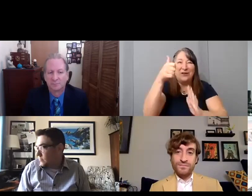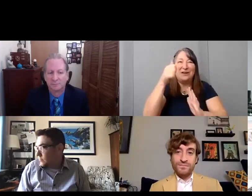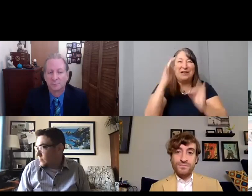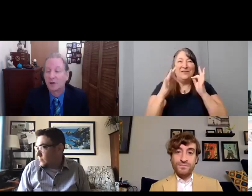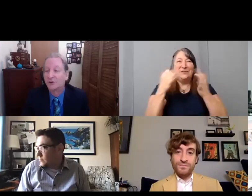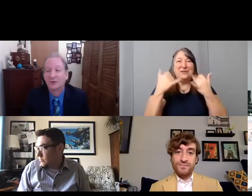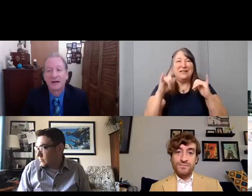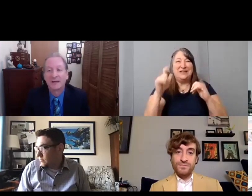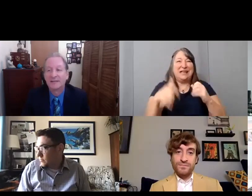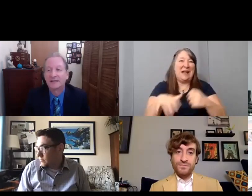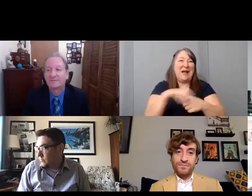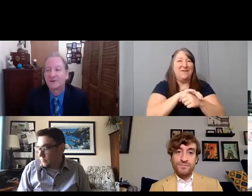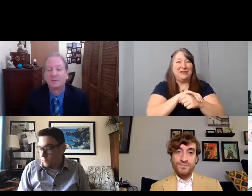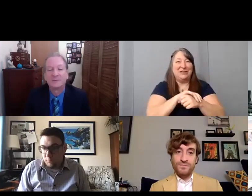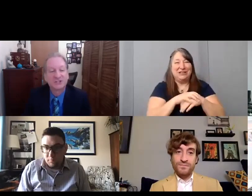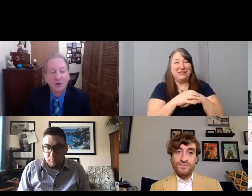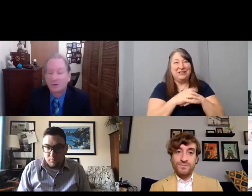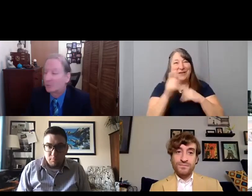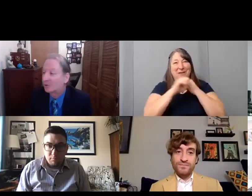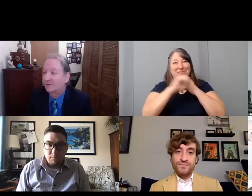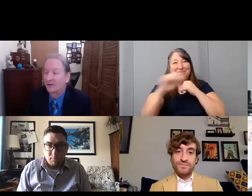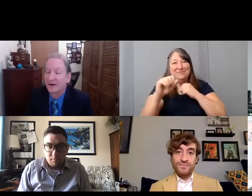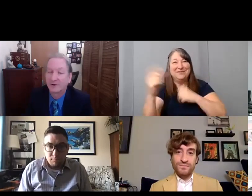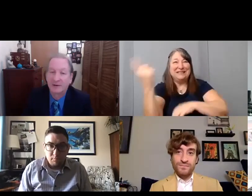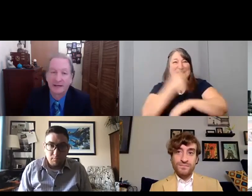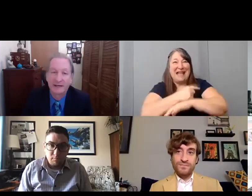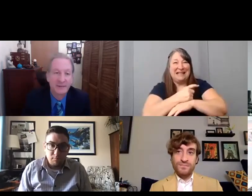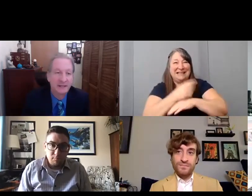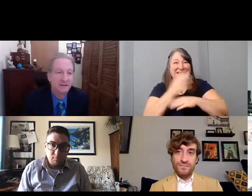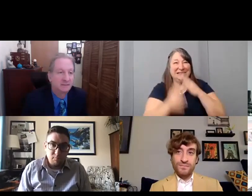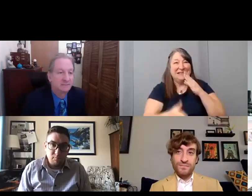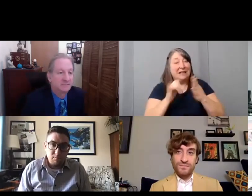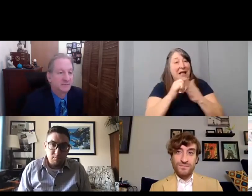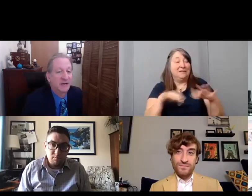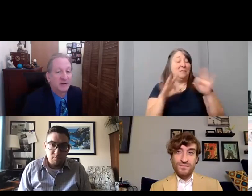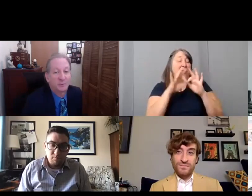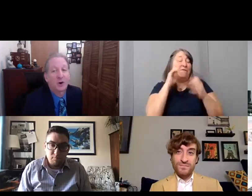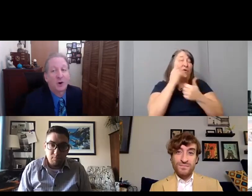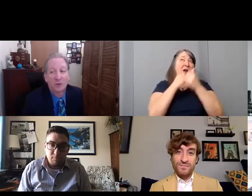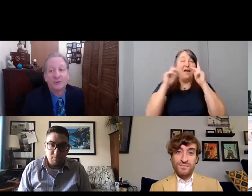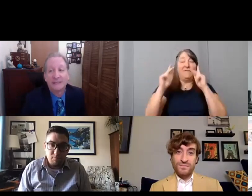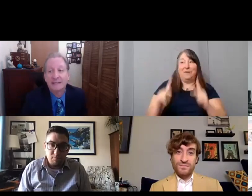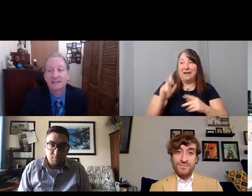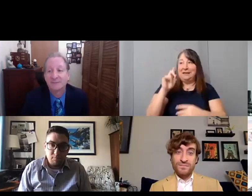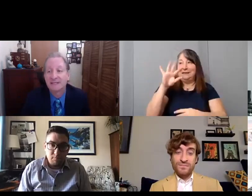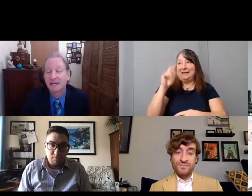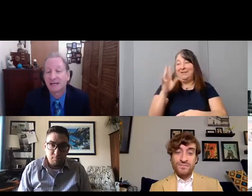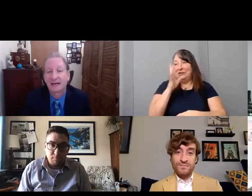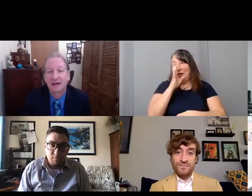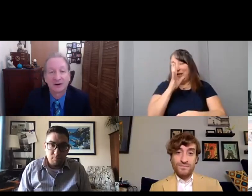[David] Well, I mean that film is so important for everybody I mean that we all need to be taken care of.